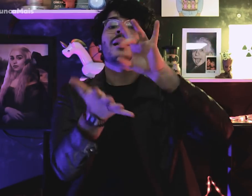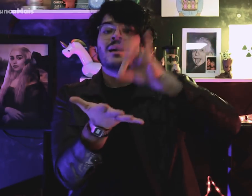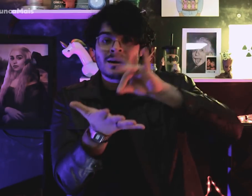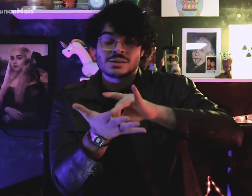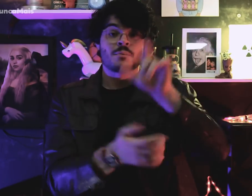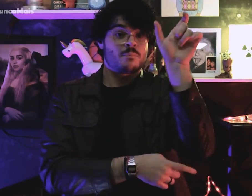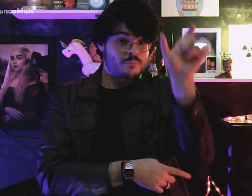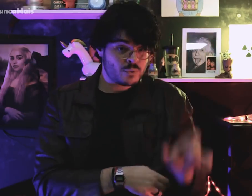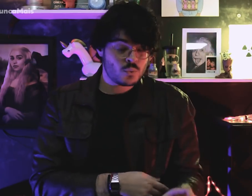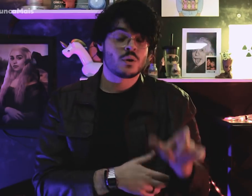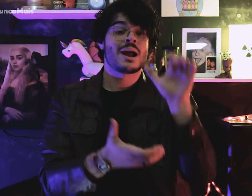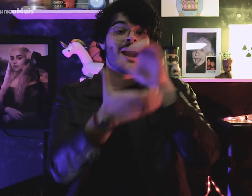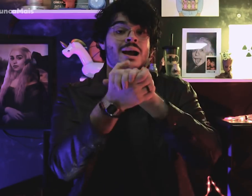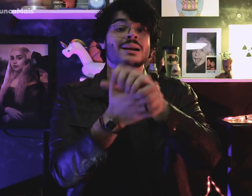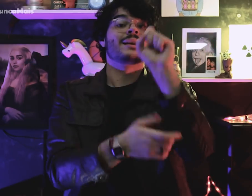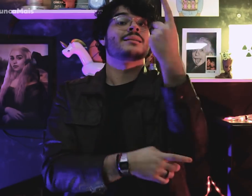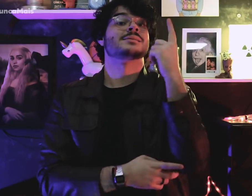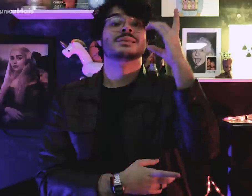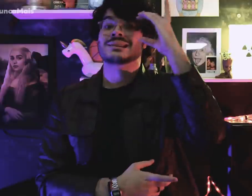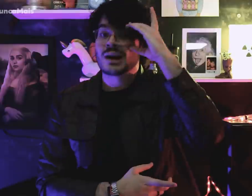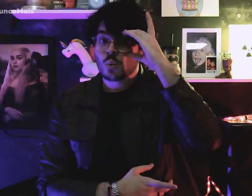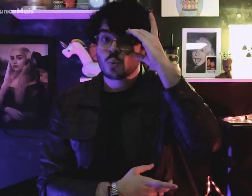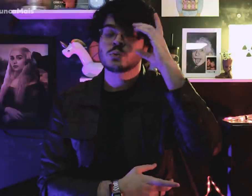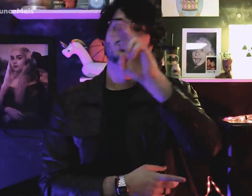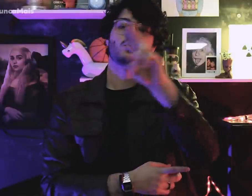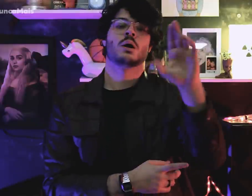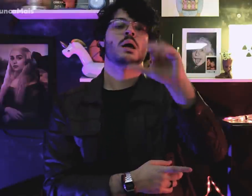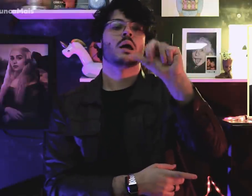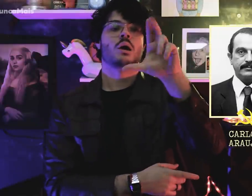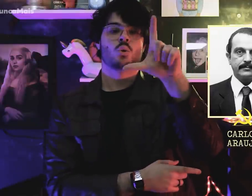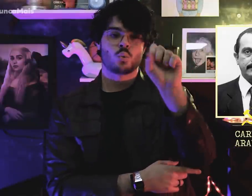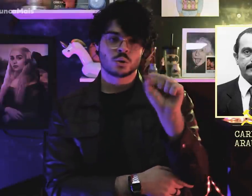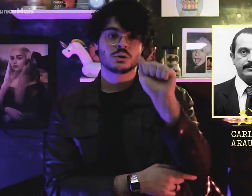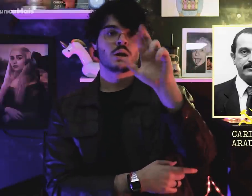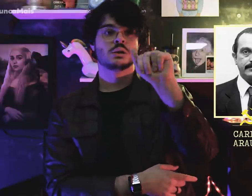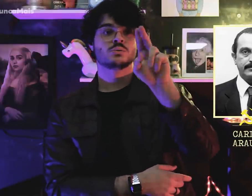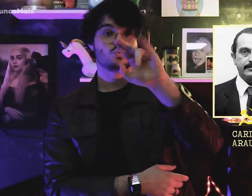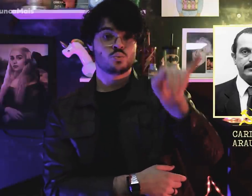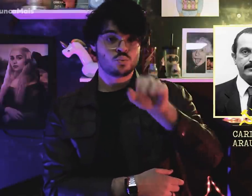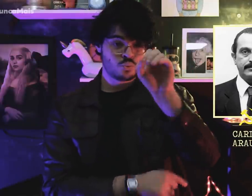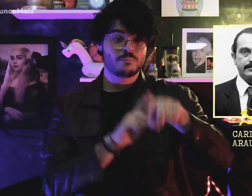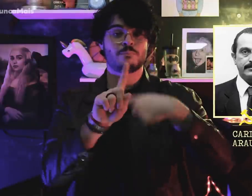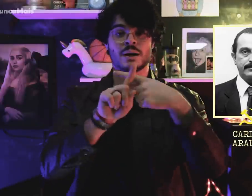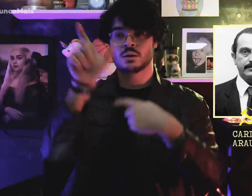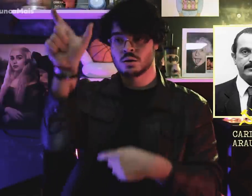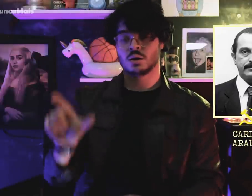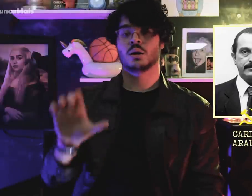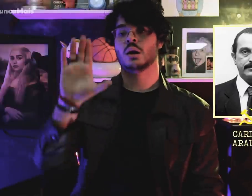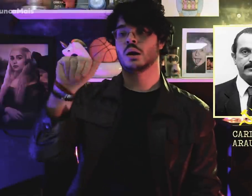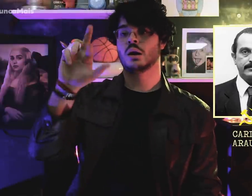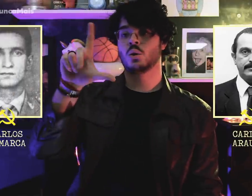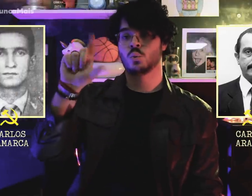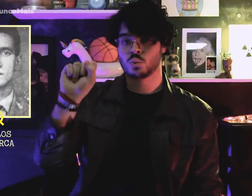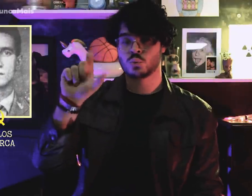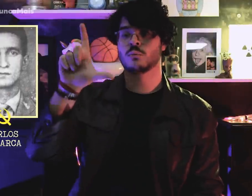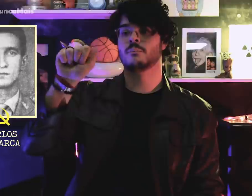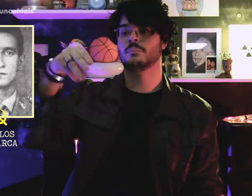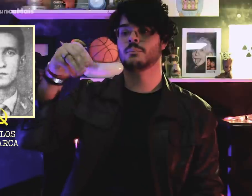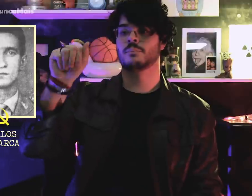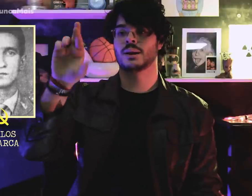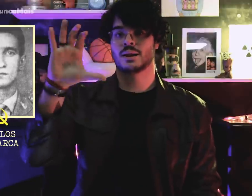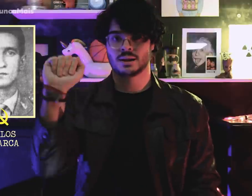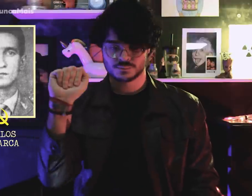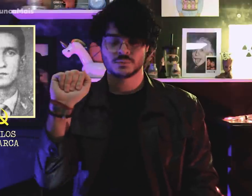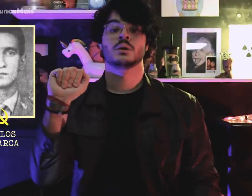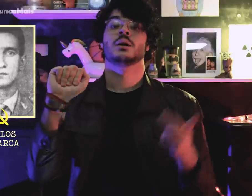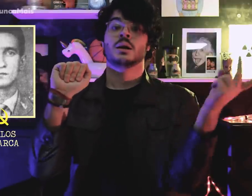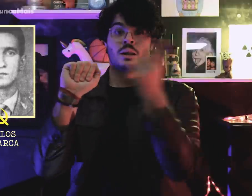It was Dilma's ex-husband called Carlos Araújo, together with Carlos Lamarca,